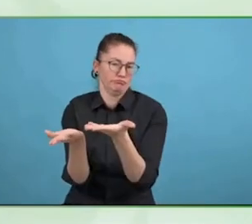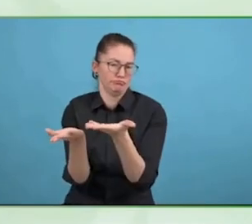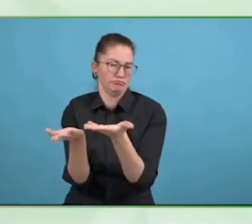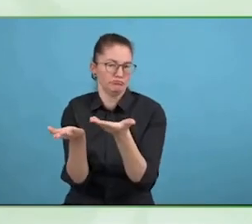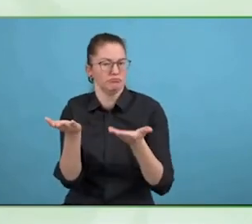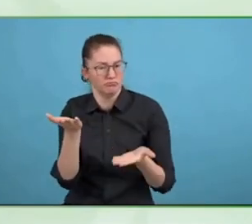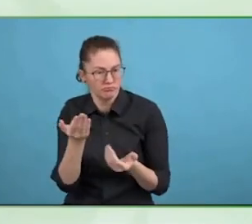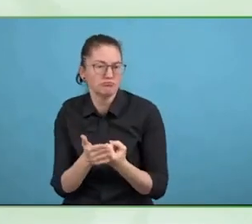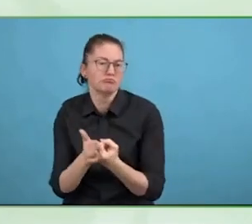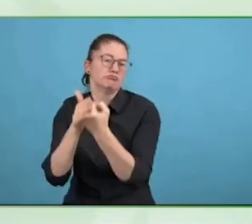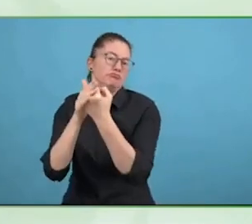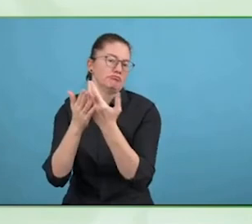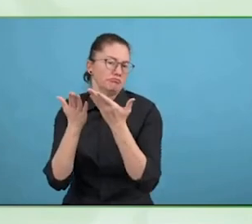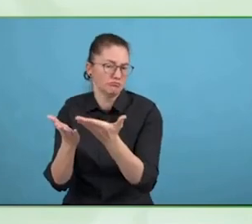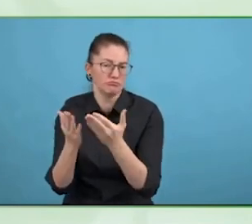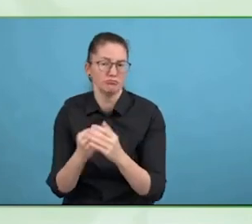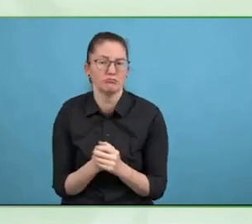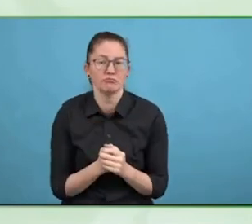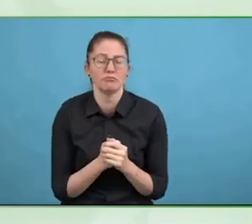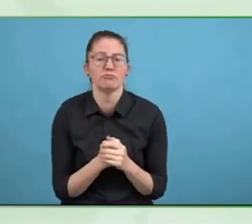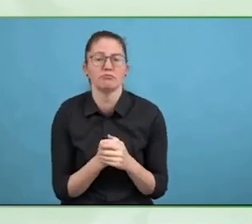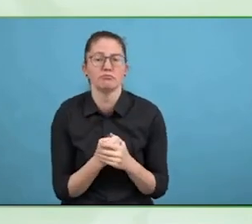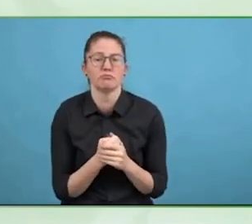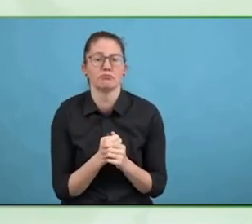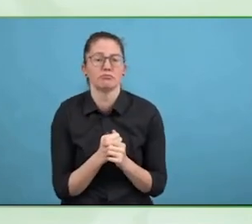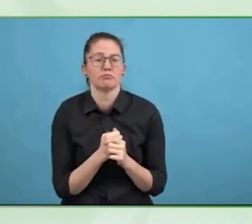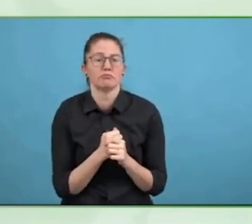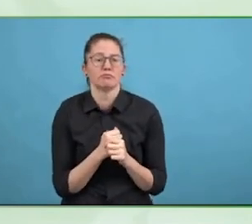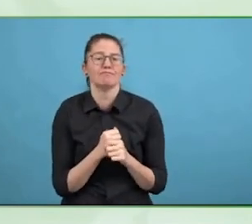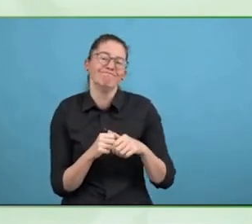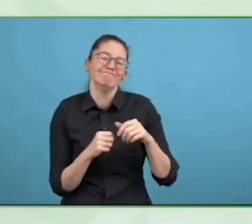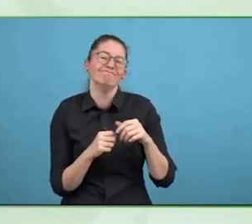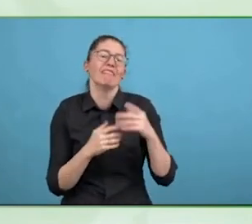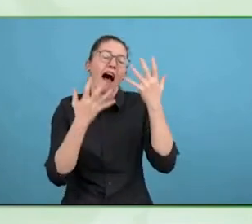often very different and far away from that.